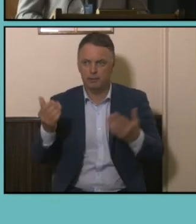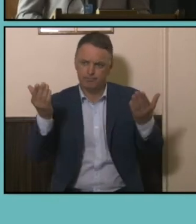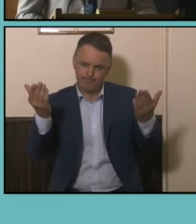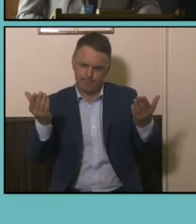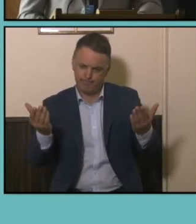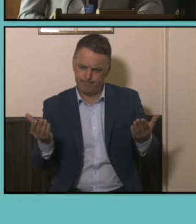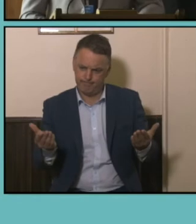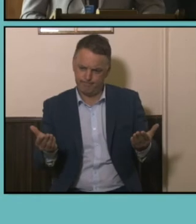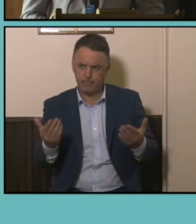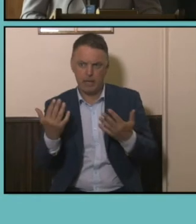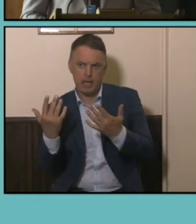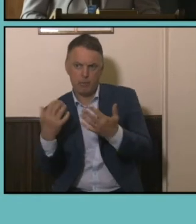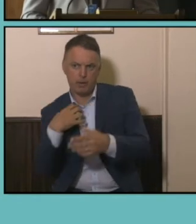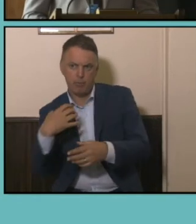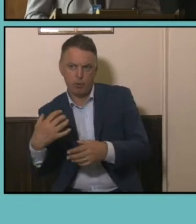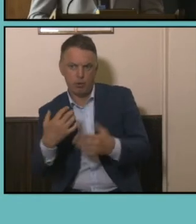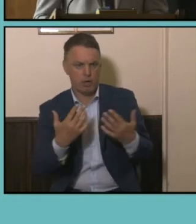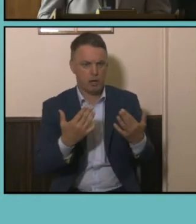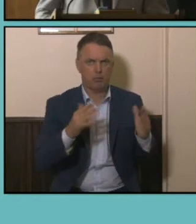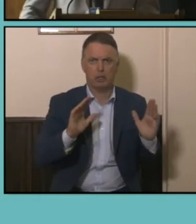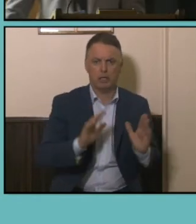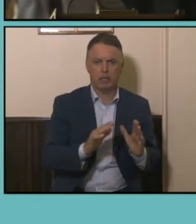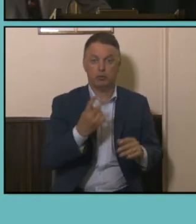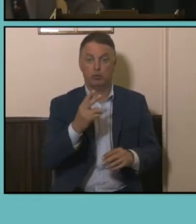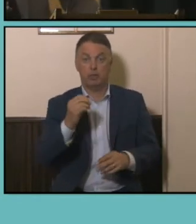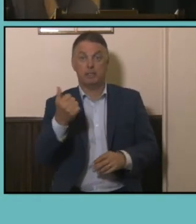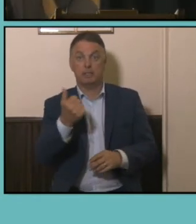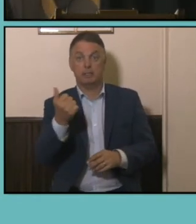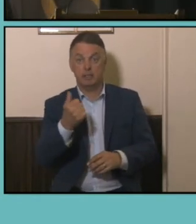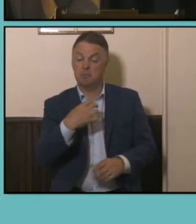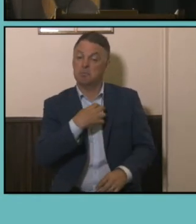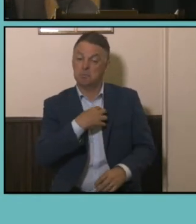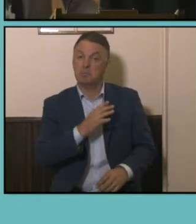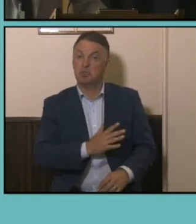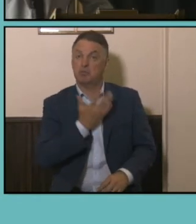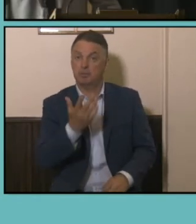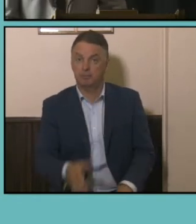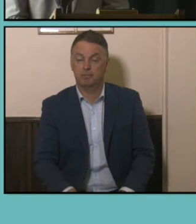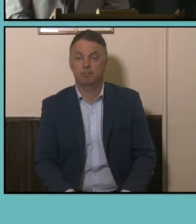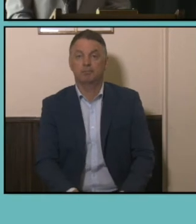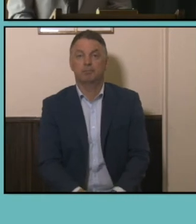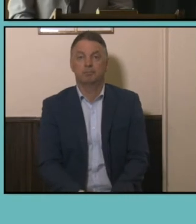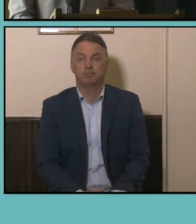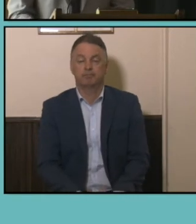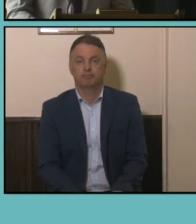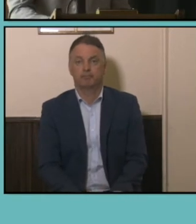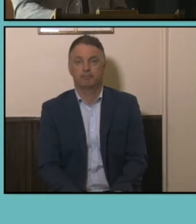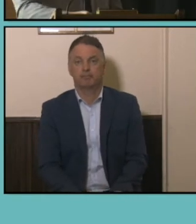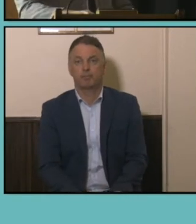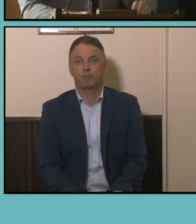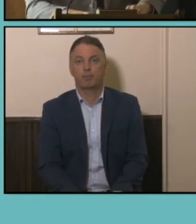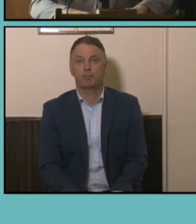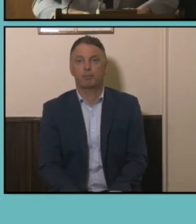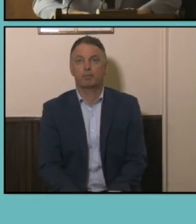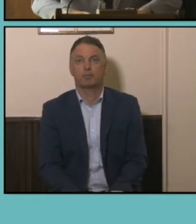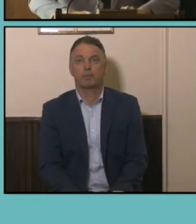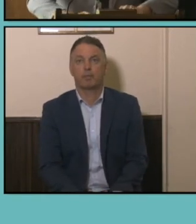doing than men in Australia or even in 2016. So by now it feels like I'm doing a